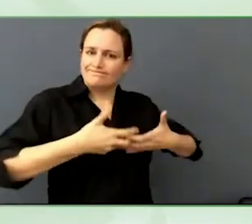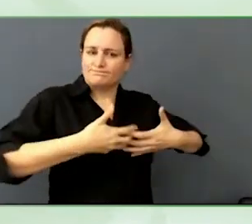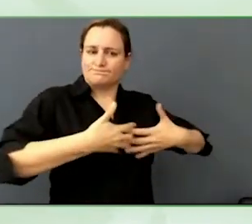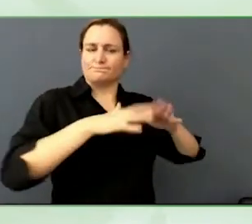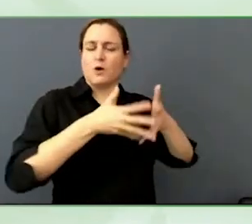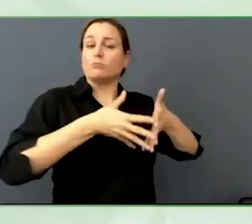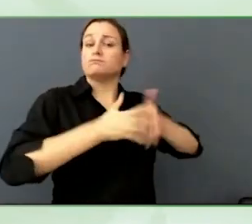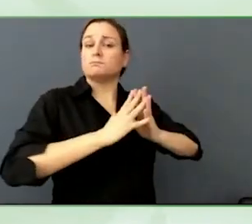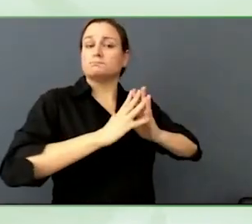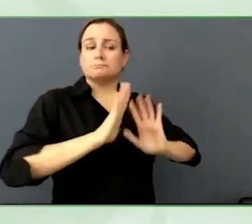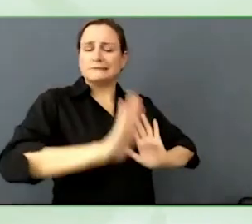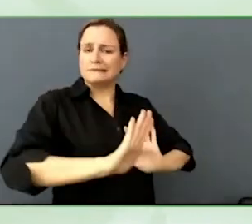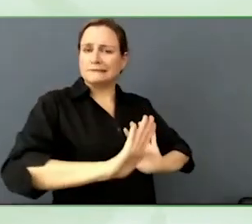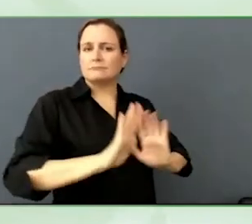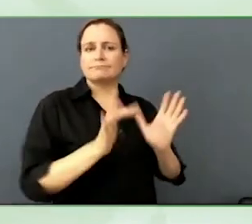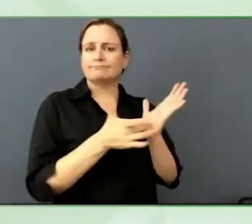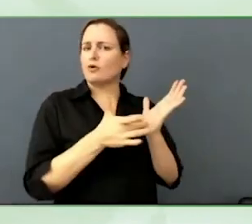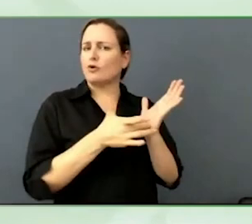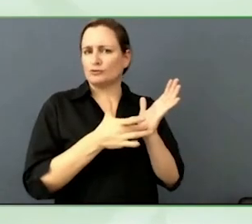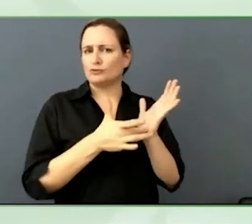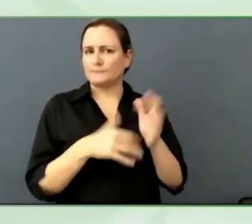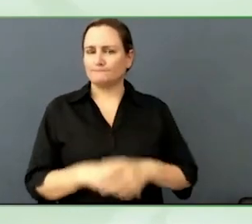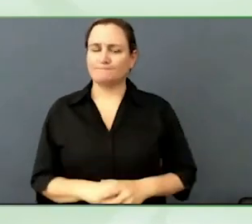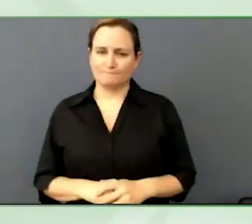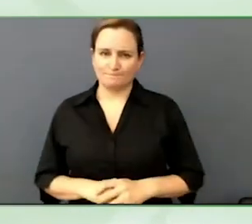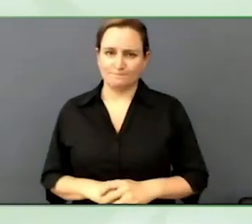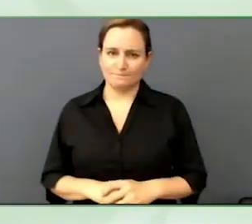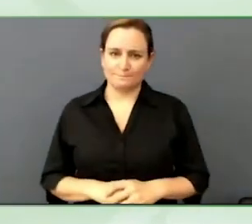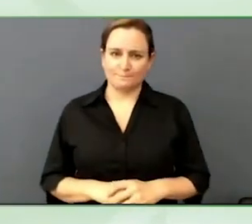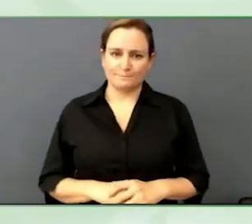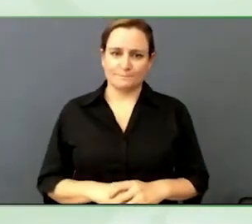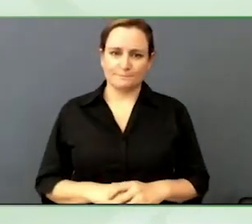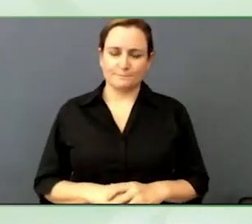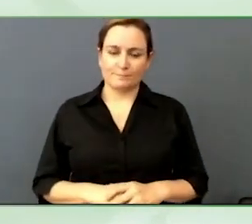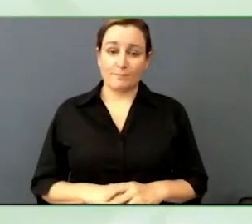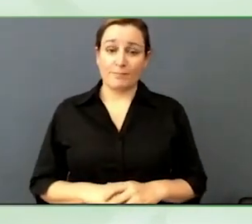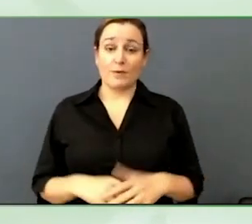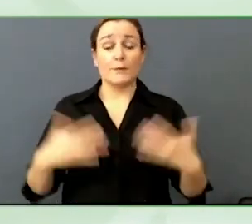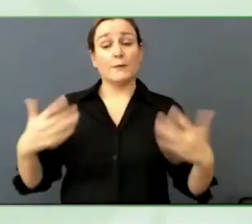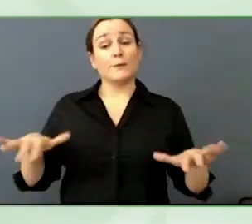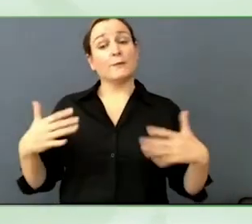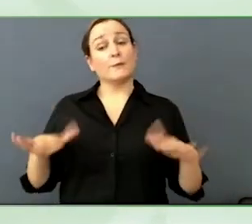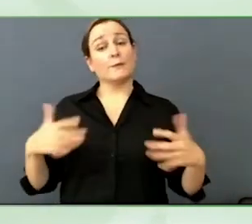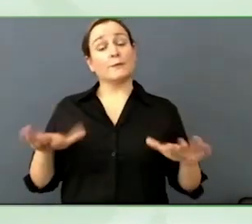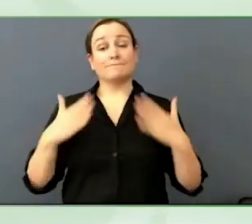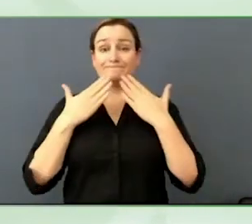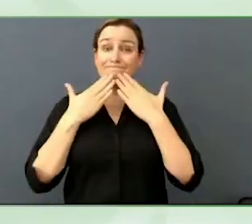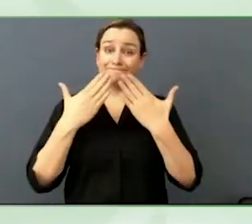I want to thank you, Josh, for taking time out. It is only for you.